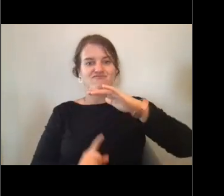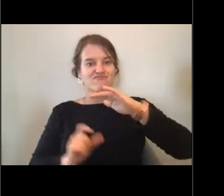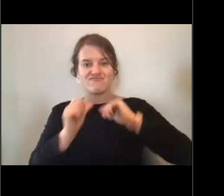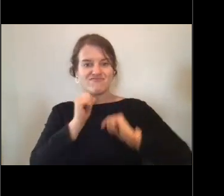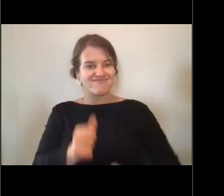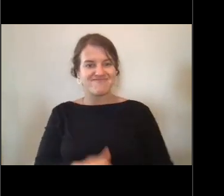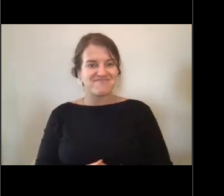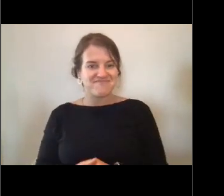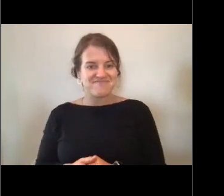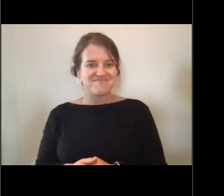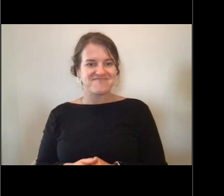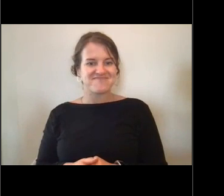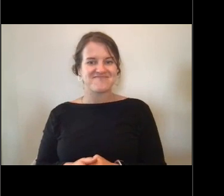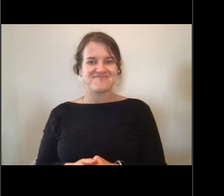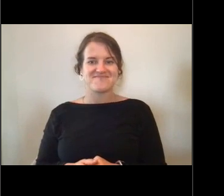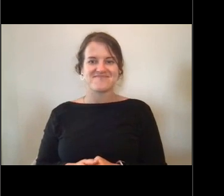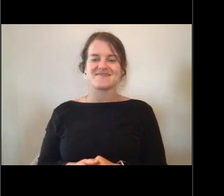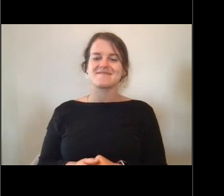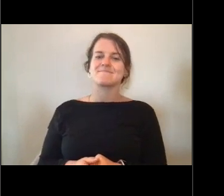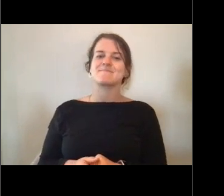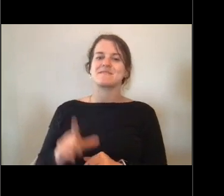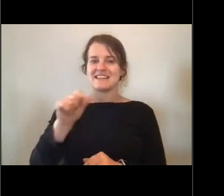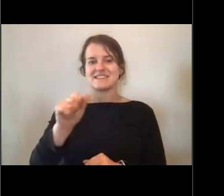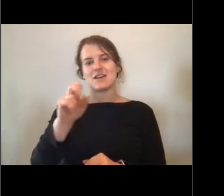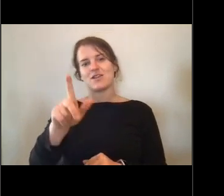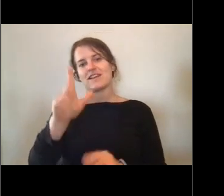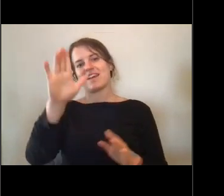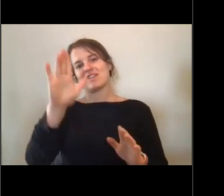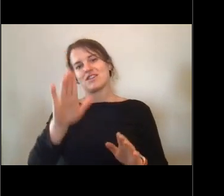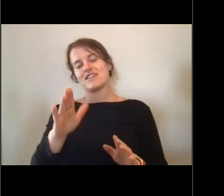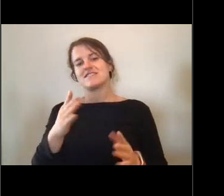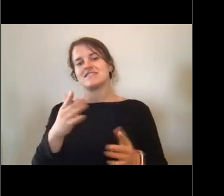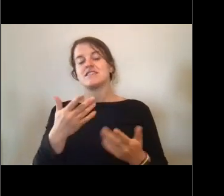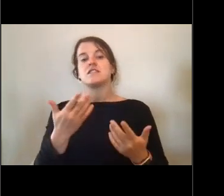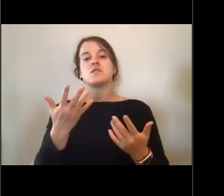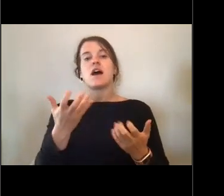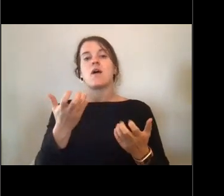[Lisa] Great. Well, we only have a couple more minutes left so I wanted to close up by asking you